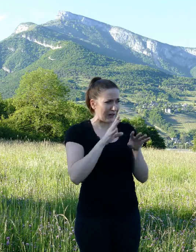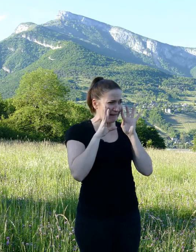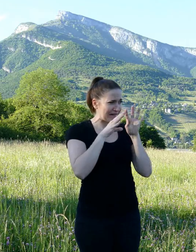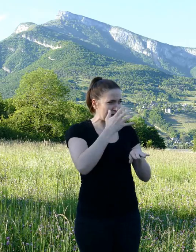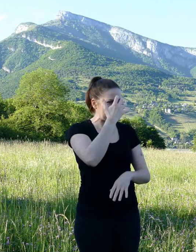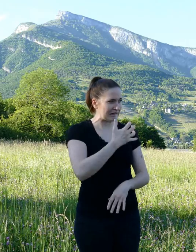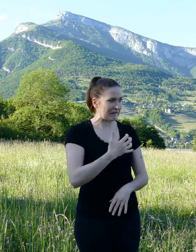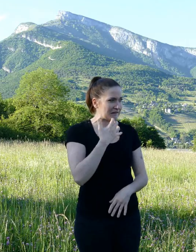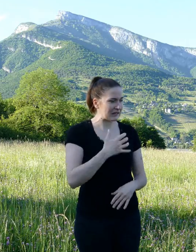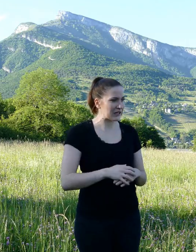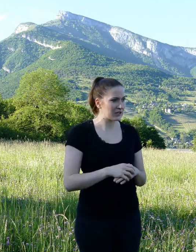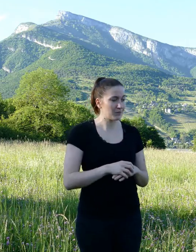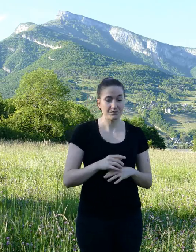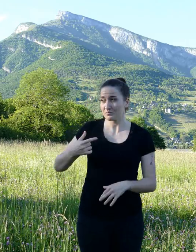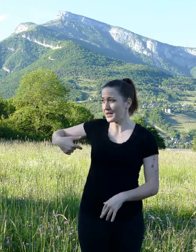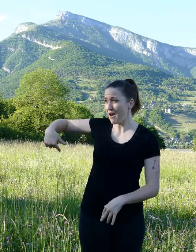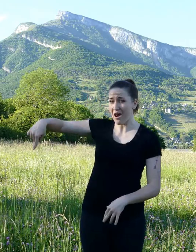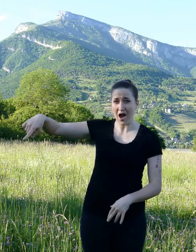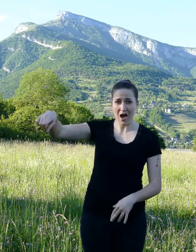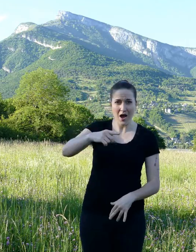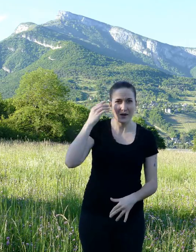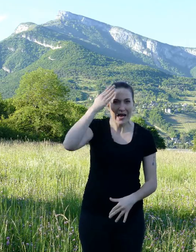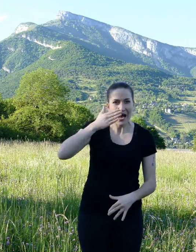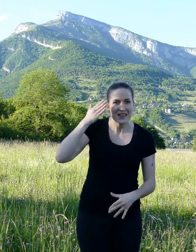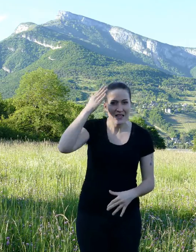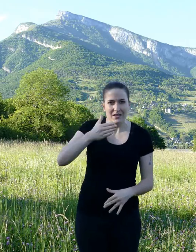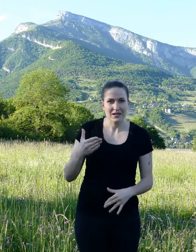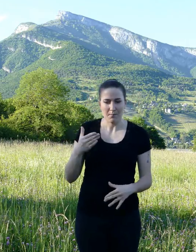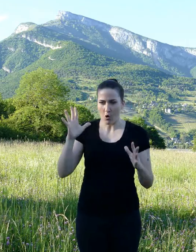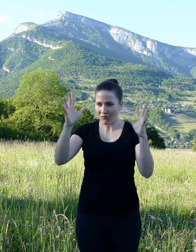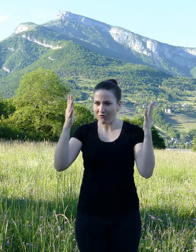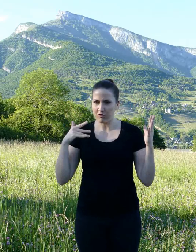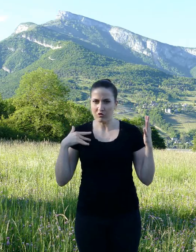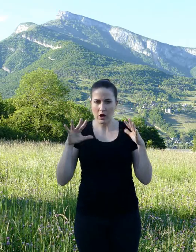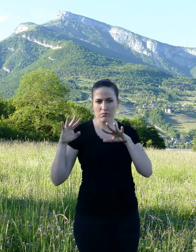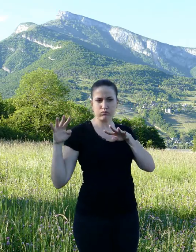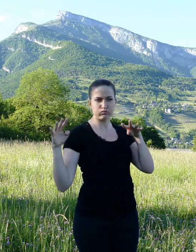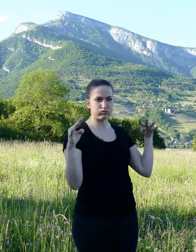The animals of the forest that were witnessing the scene were chocked by the squirrel's behavior.